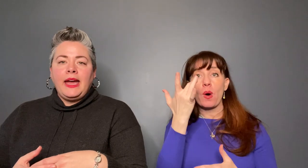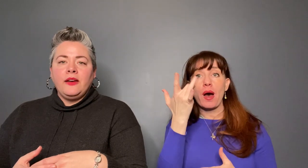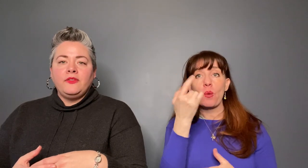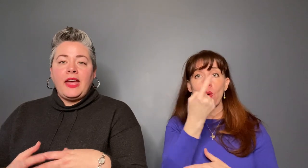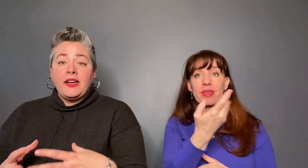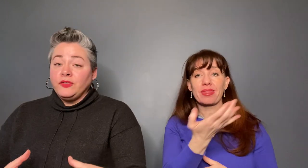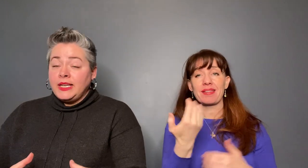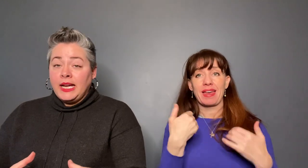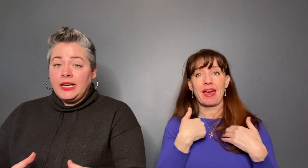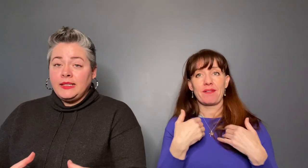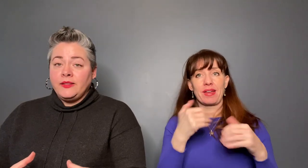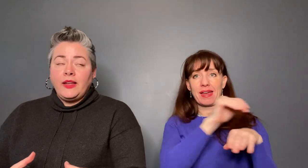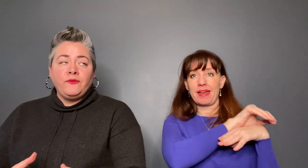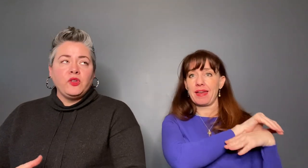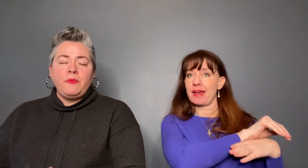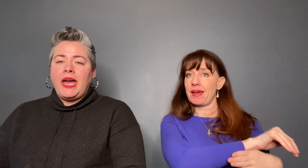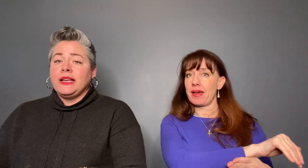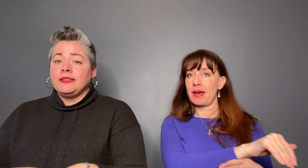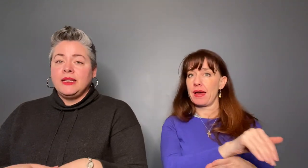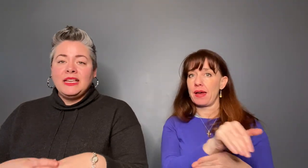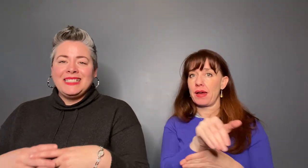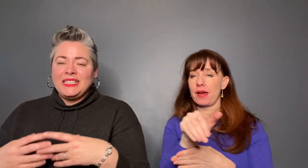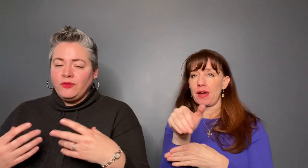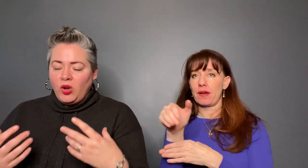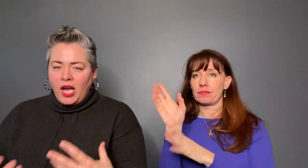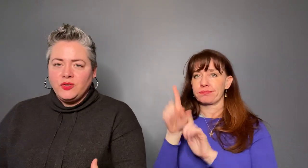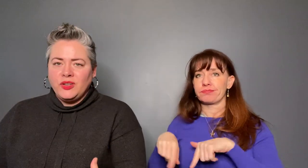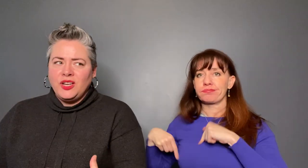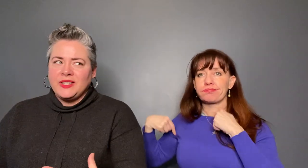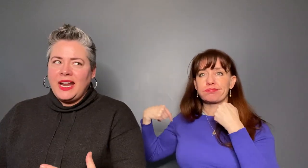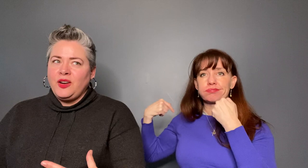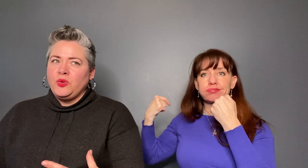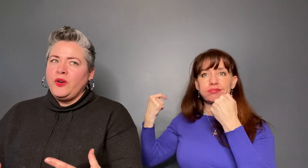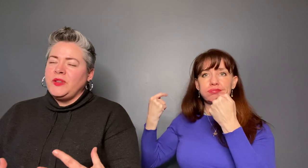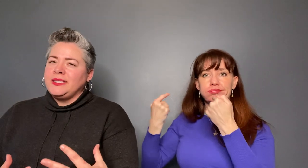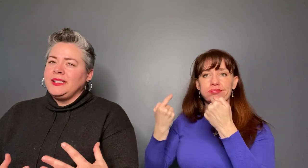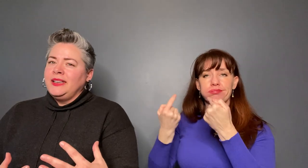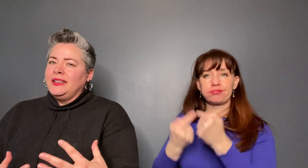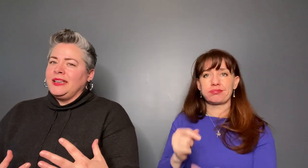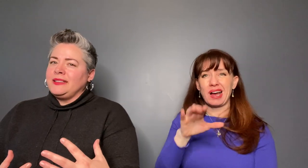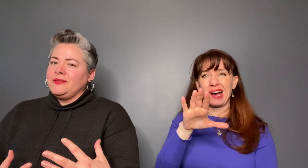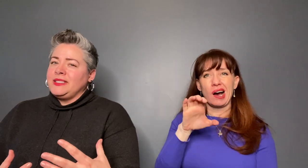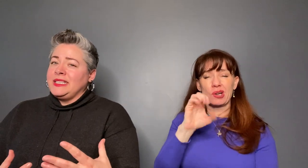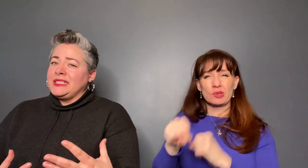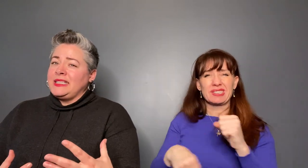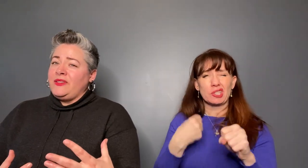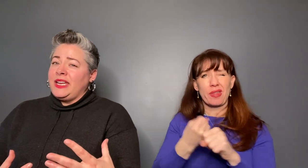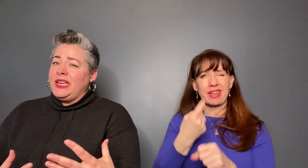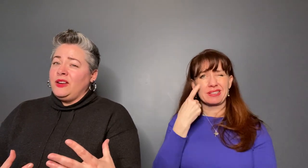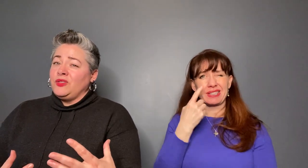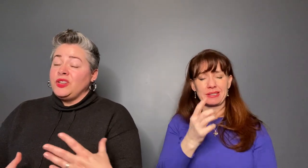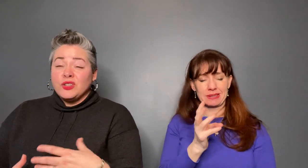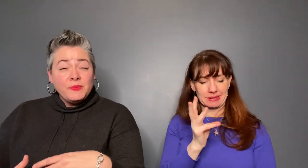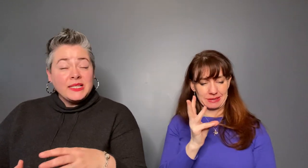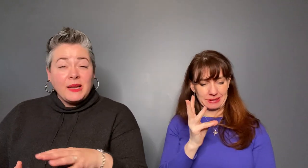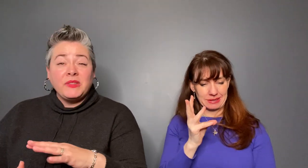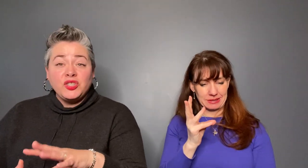every night for the past several hundred years, and I don't know if it's like six, seven, eight hundred years, but something